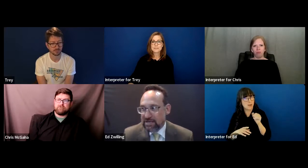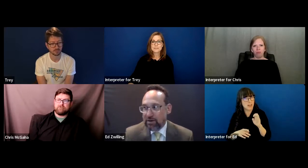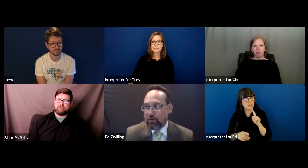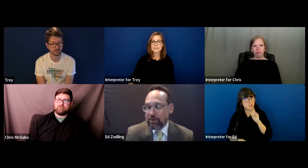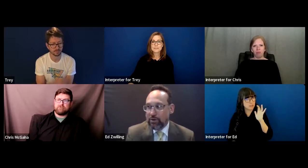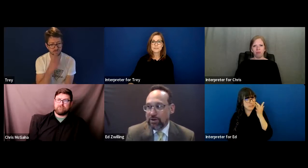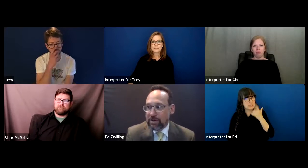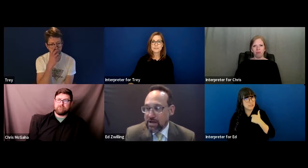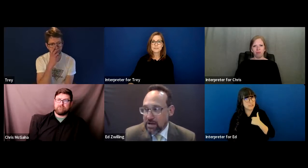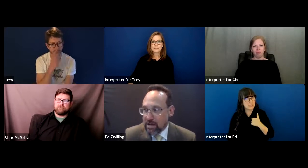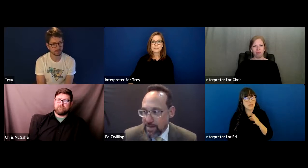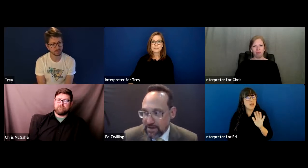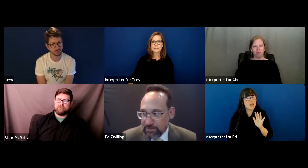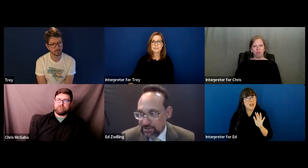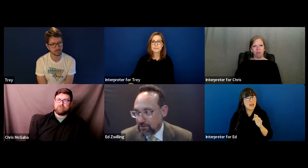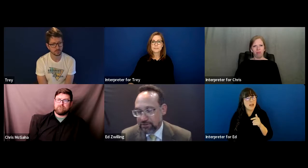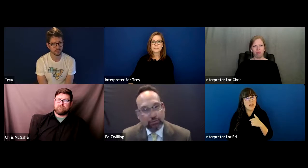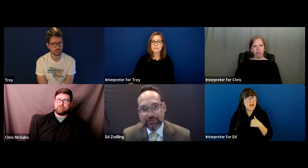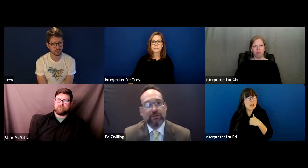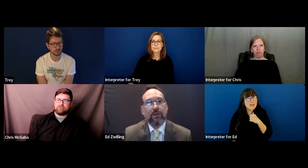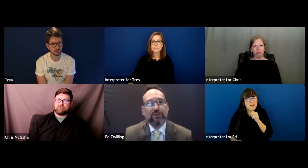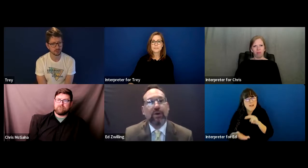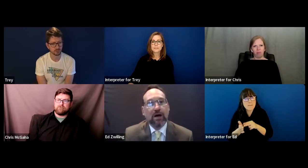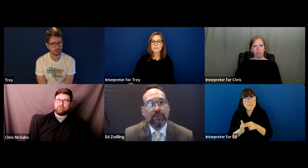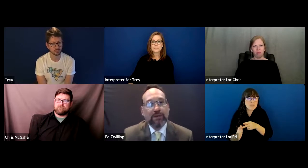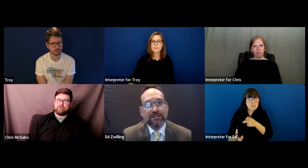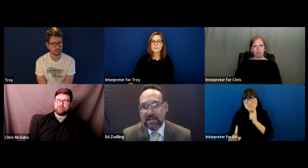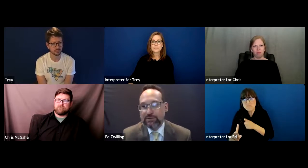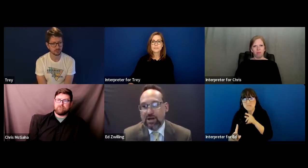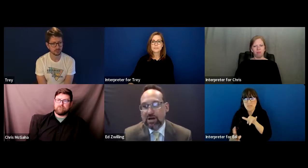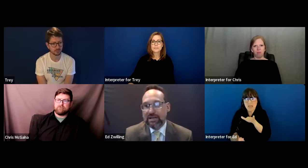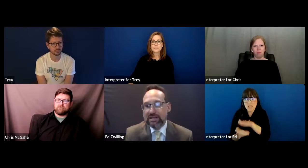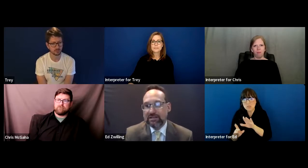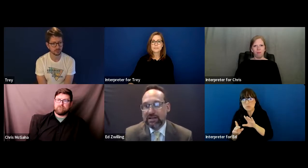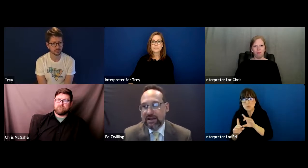I don't want to put any particular school system on the spot but basically I was contacted